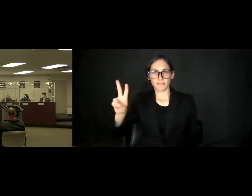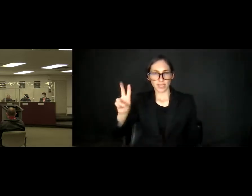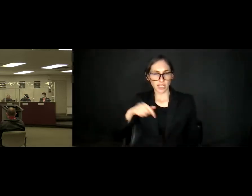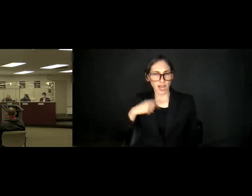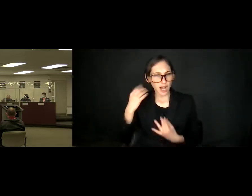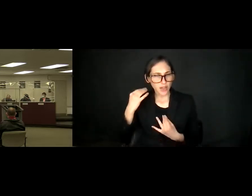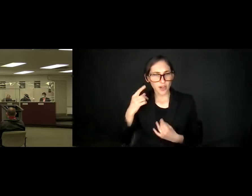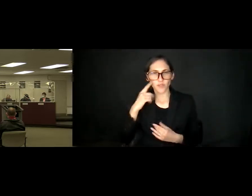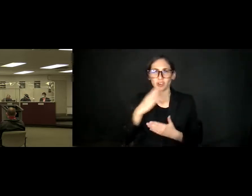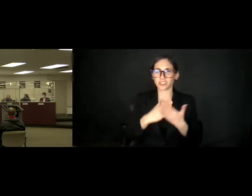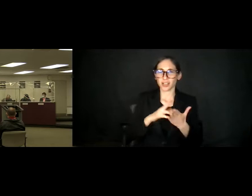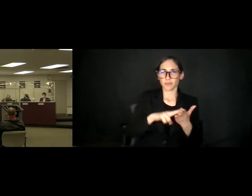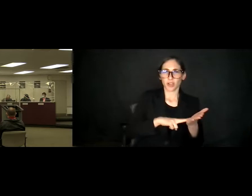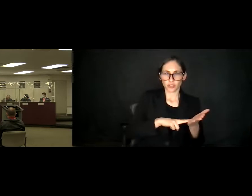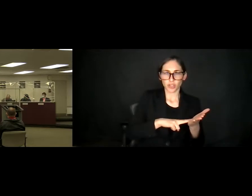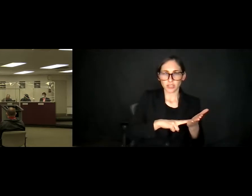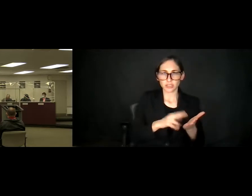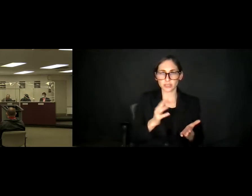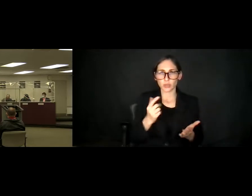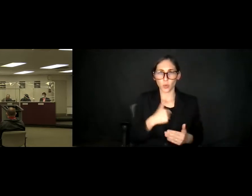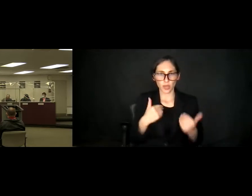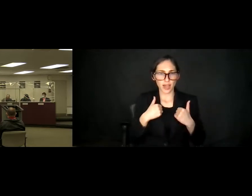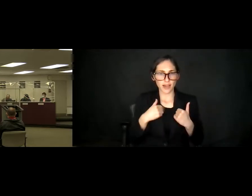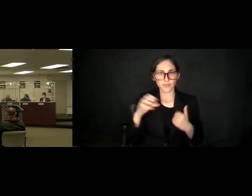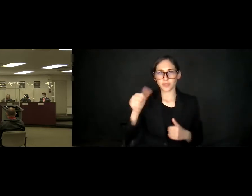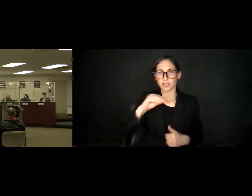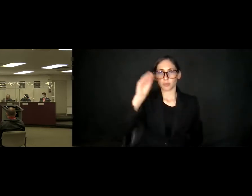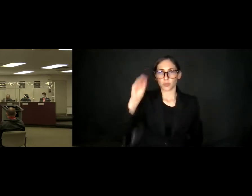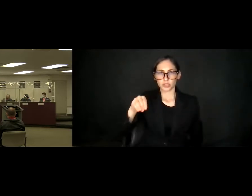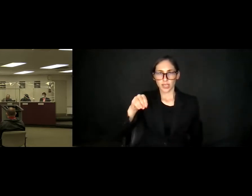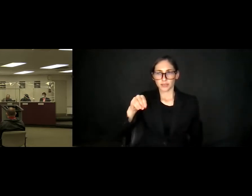contracts that we might have a 10% differential uh, on the bid.